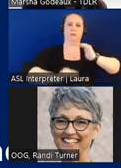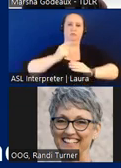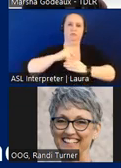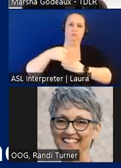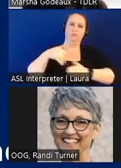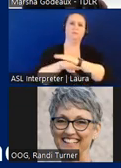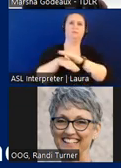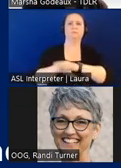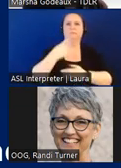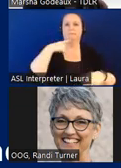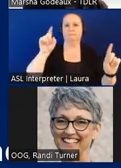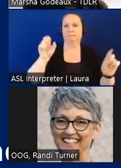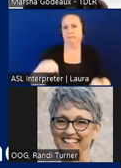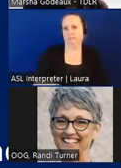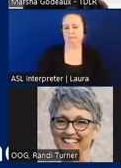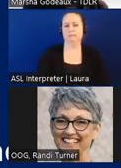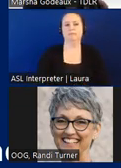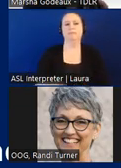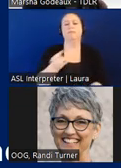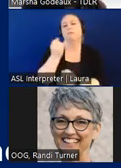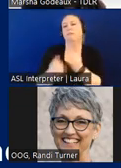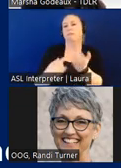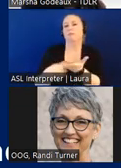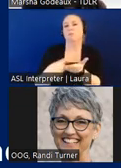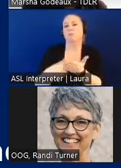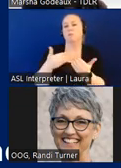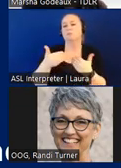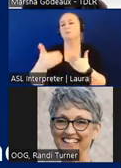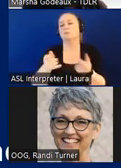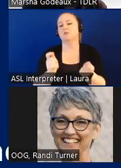and then lastly we'll discuss some of the upcoming changes to the Texas Accessibility Standards